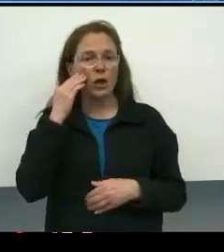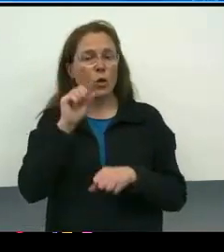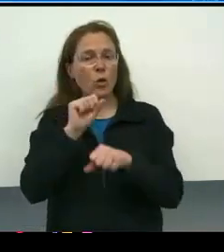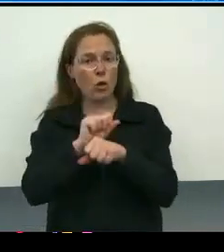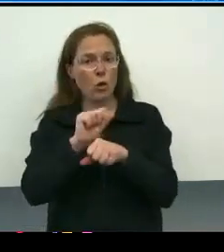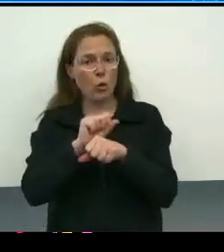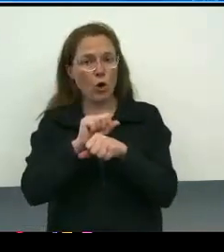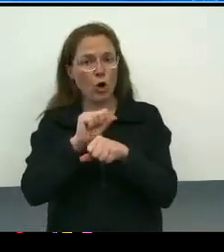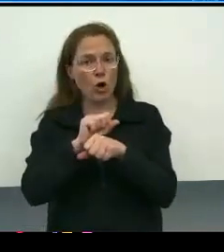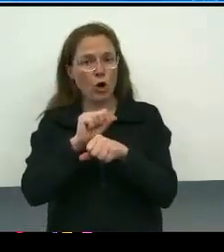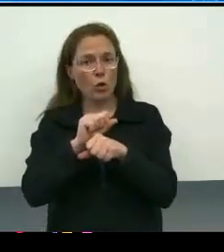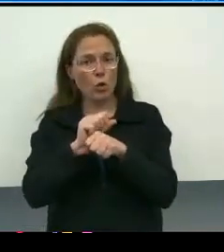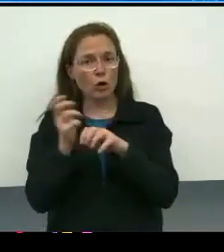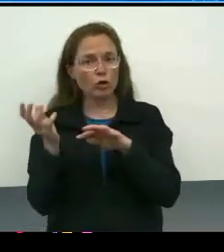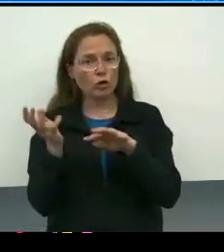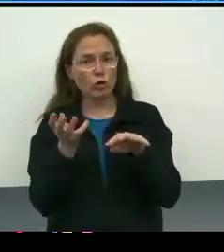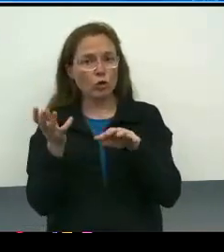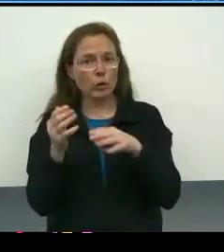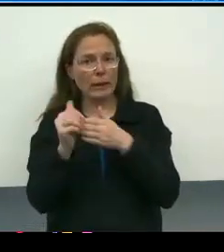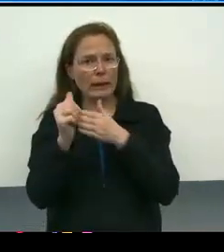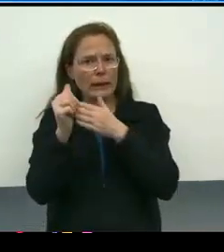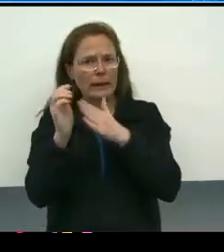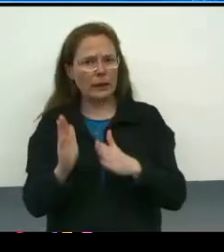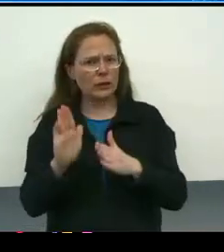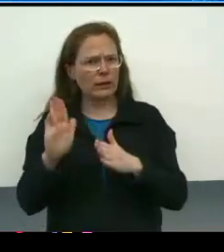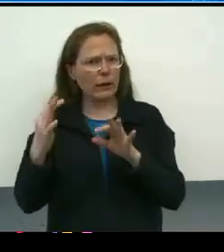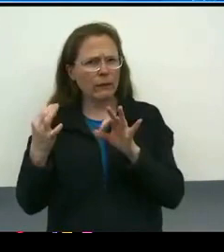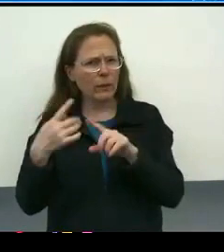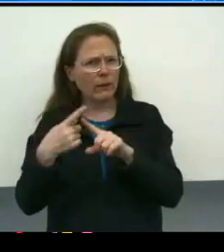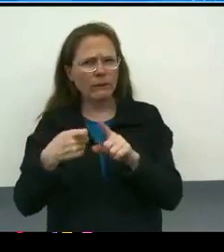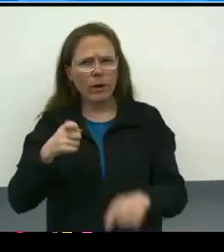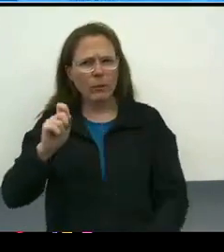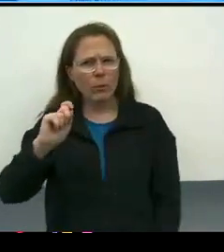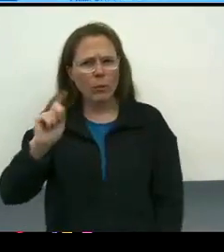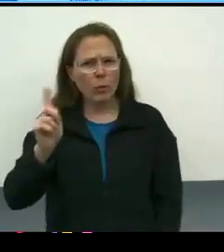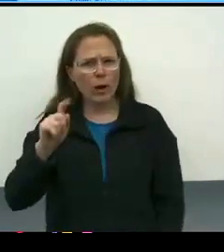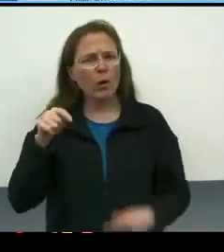but where are your work stream leaders getting their inputs and content from as they design these things